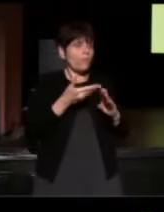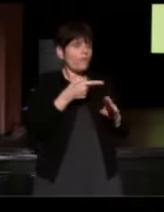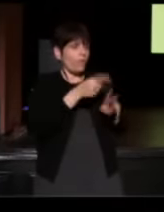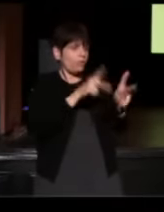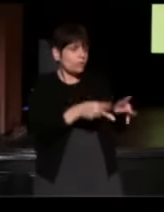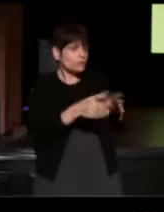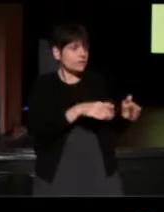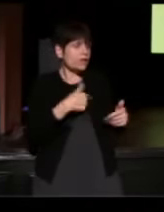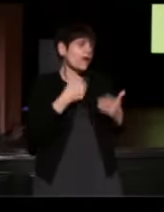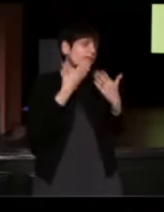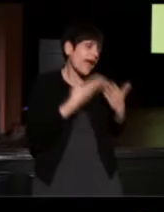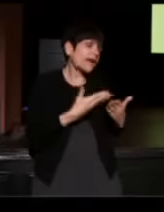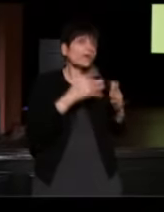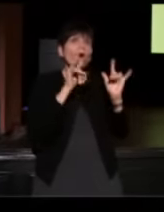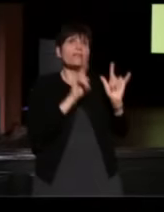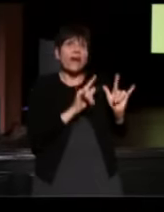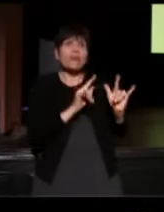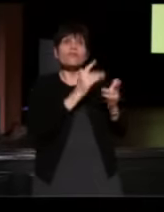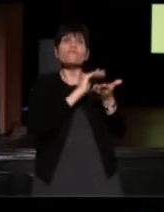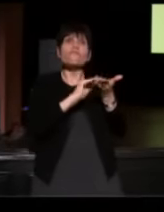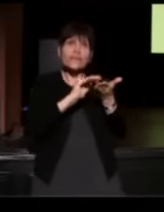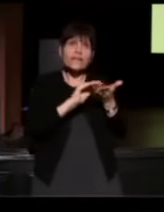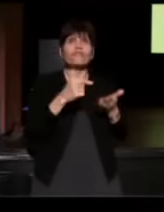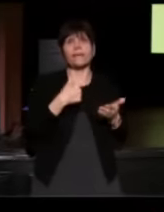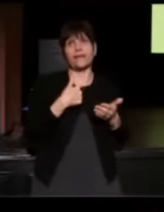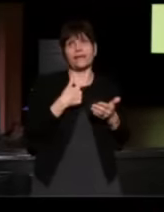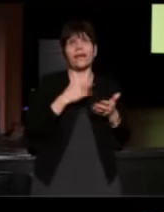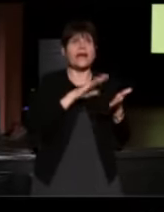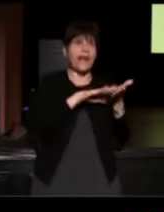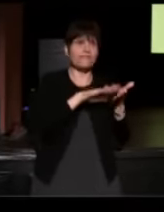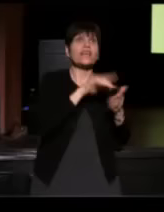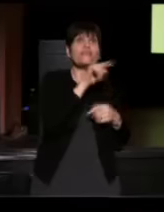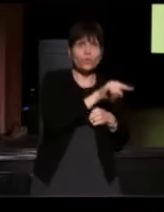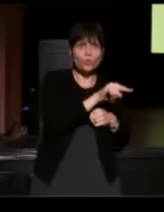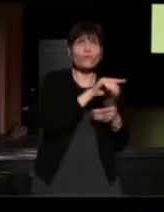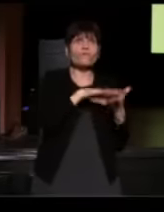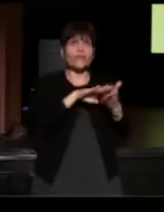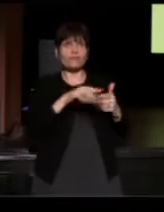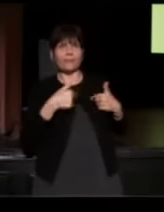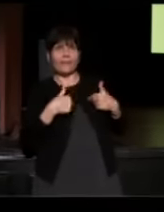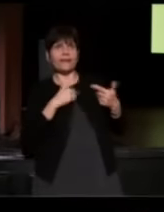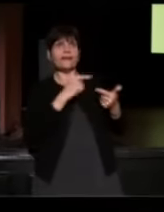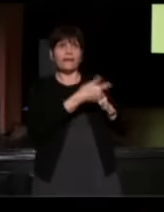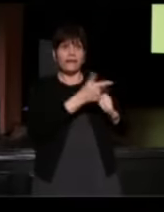Thank you, I love you, forgive me and I forgive you and I feel like in many ways with the StoryCorps booth